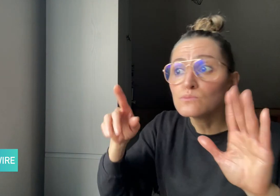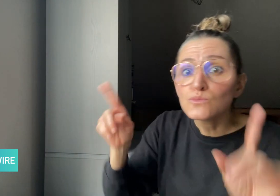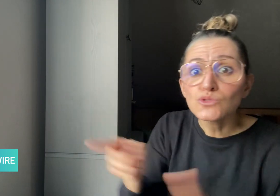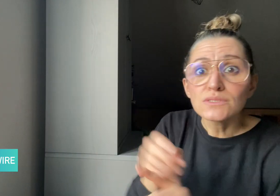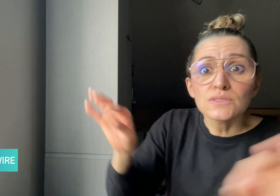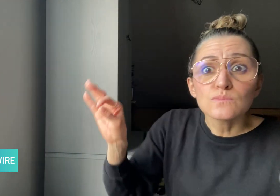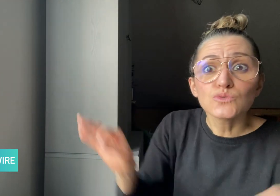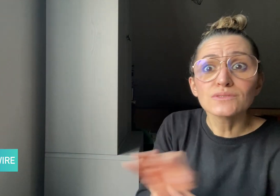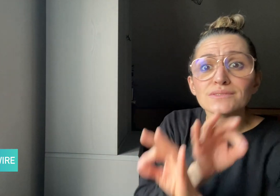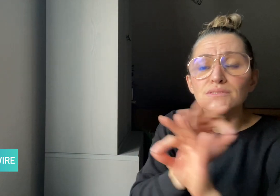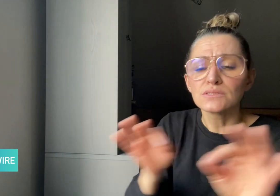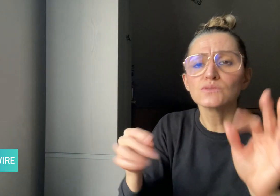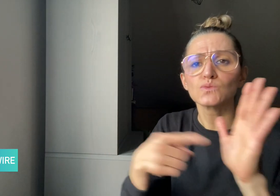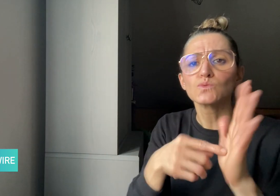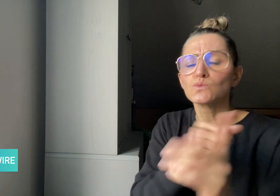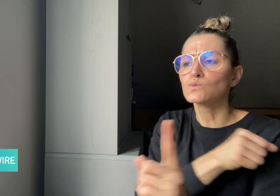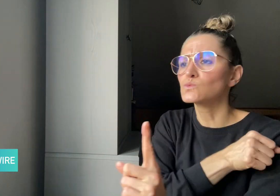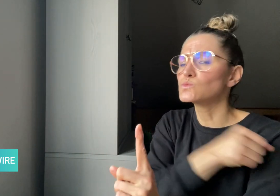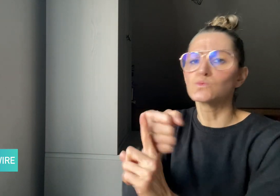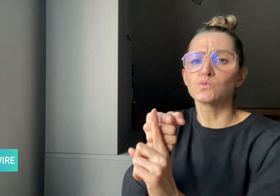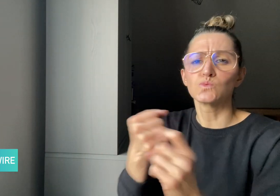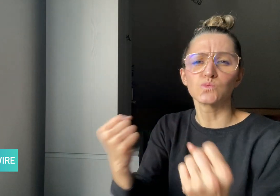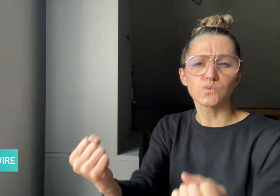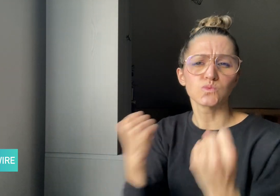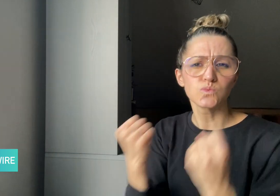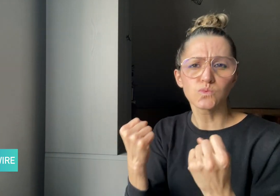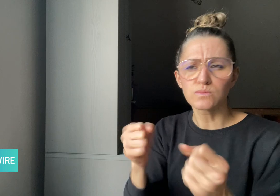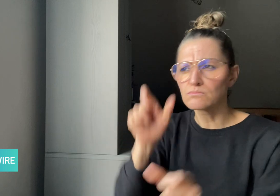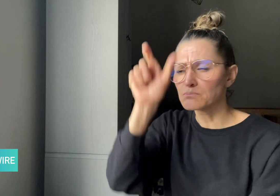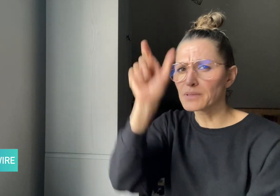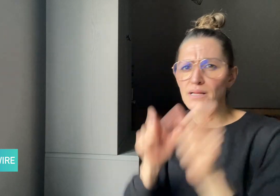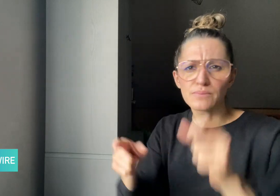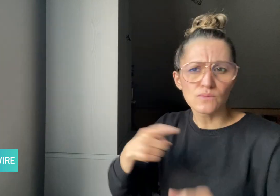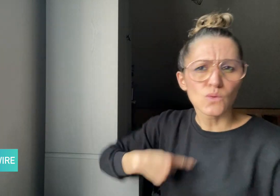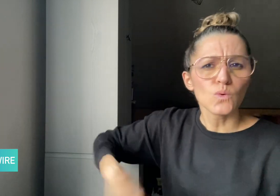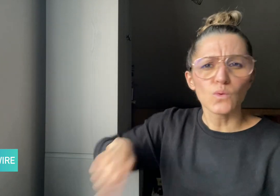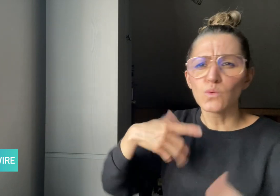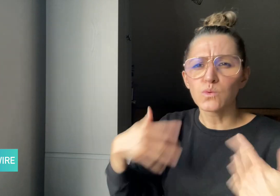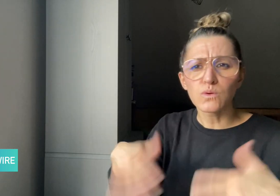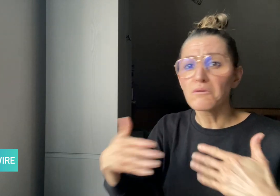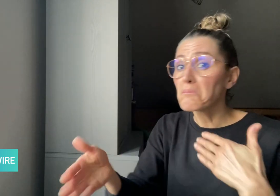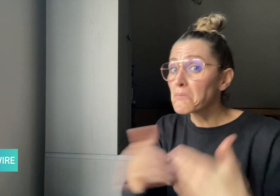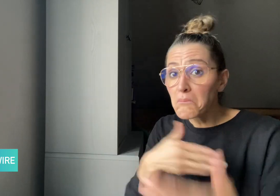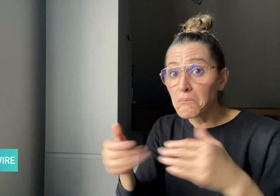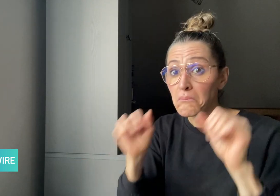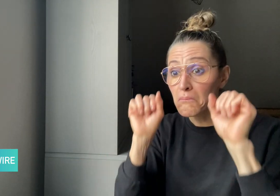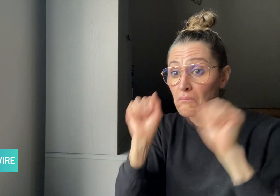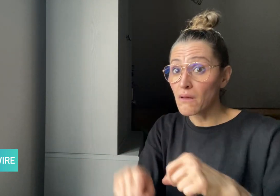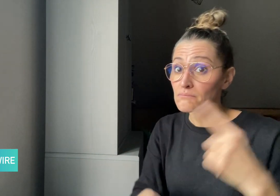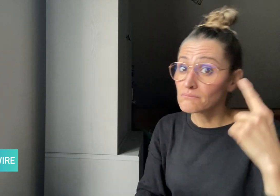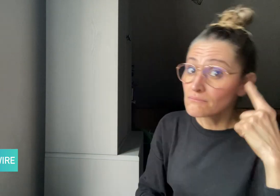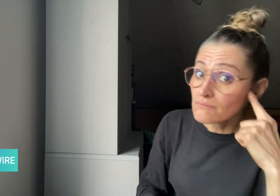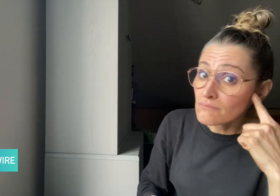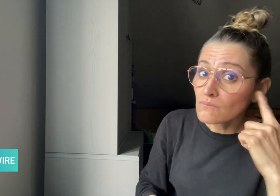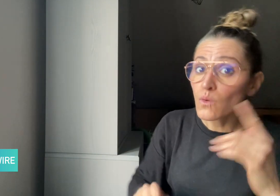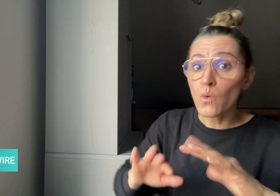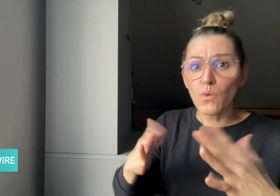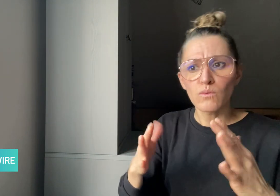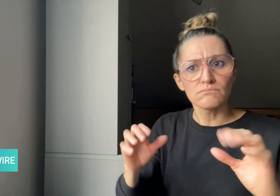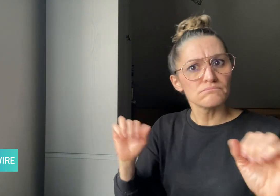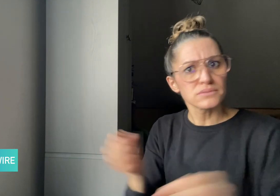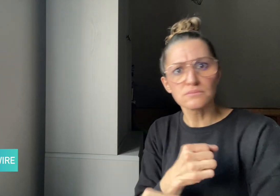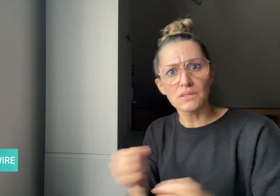a powerful impact on everyone, whether they can hear or not.